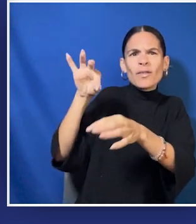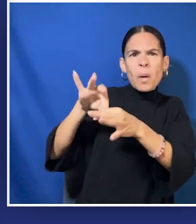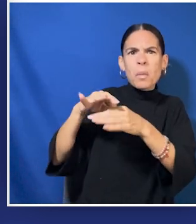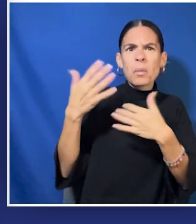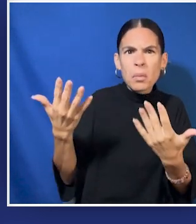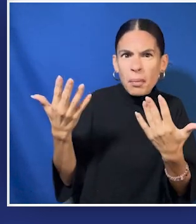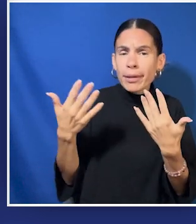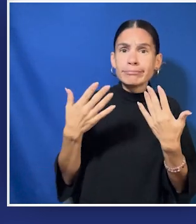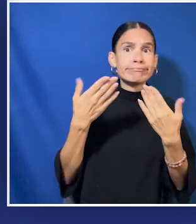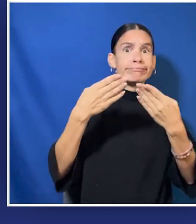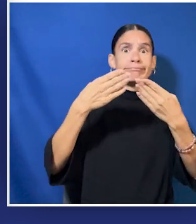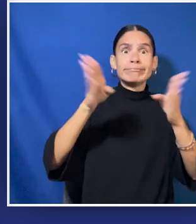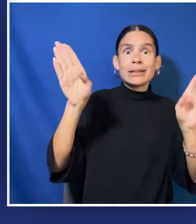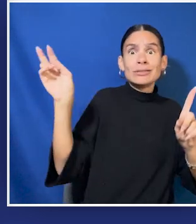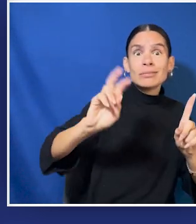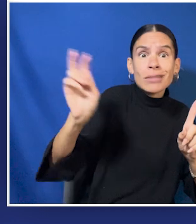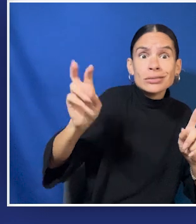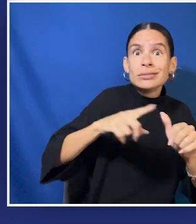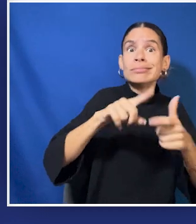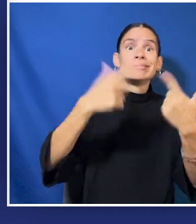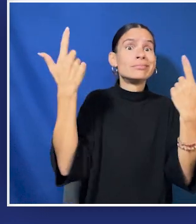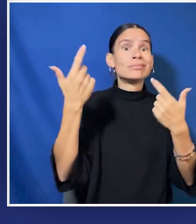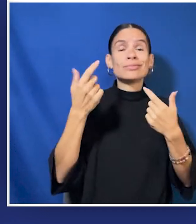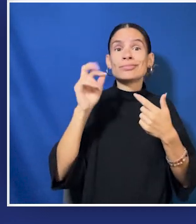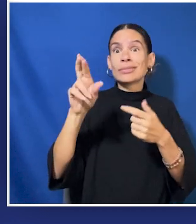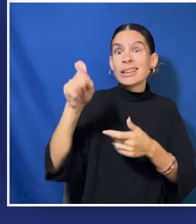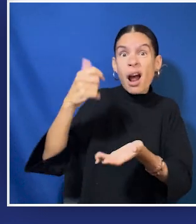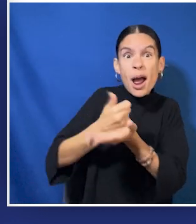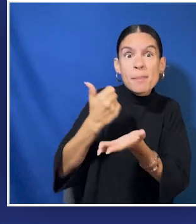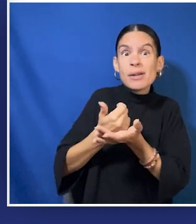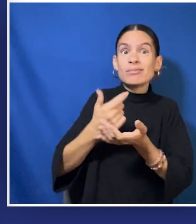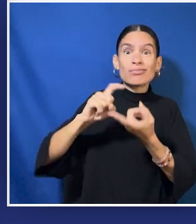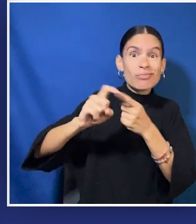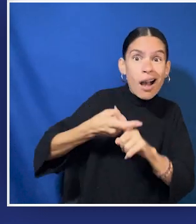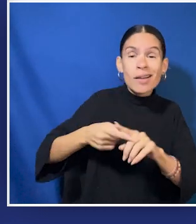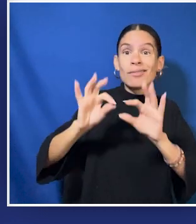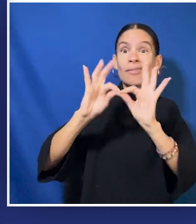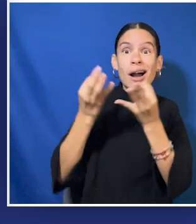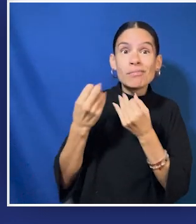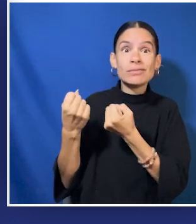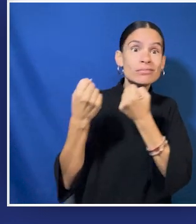to the polling place. Whether it's using public transportation or getting help from